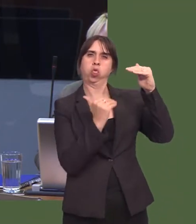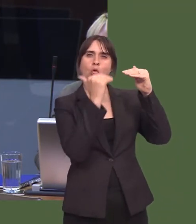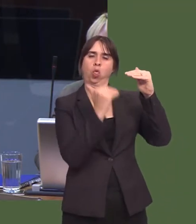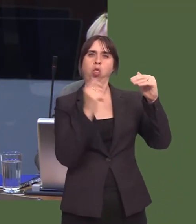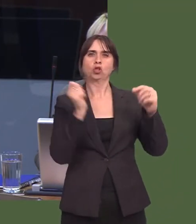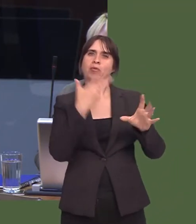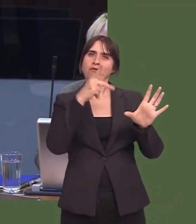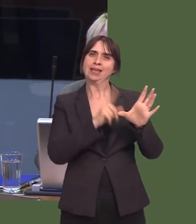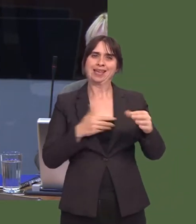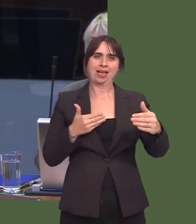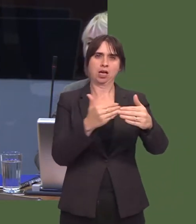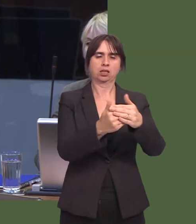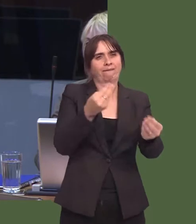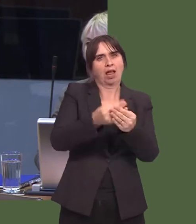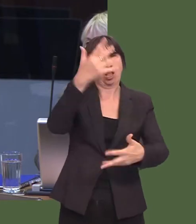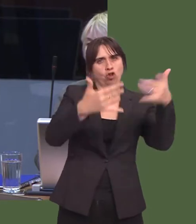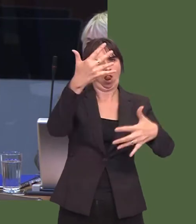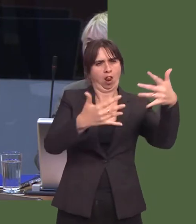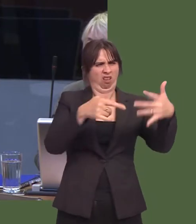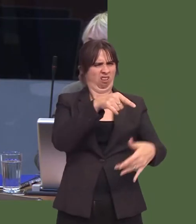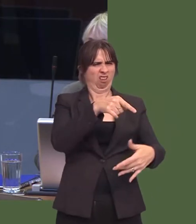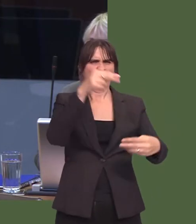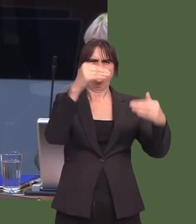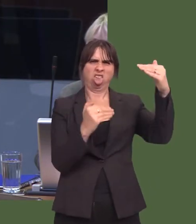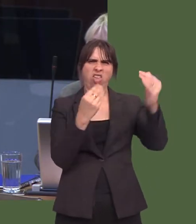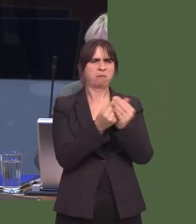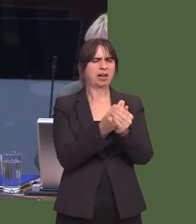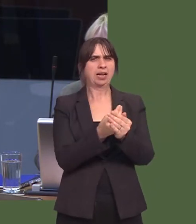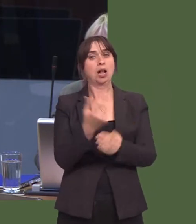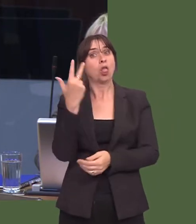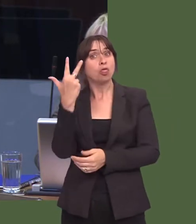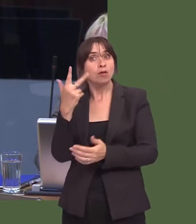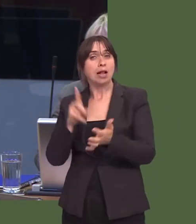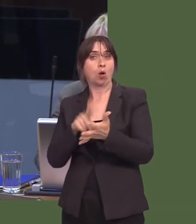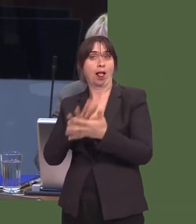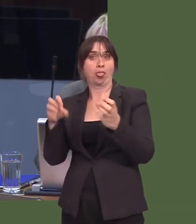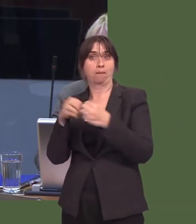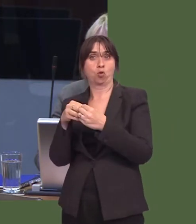Now, we know that three health boards have been placed under targeted intervention, and